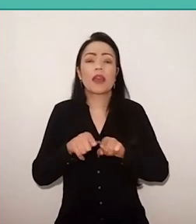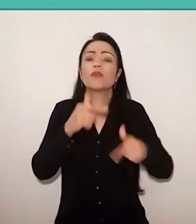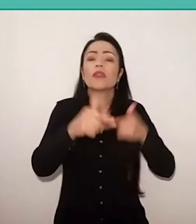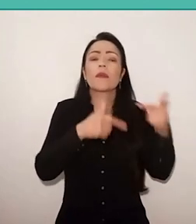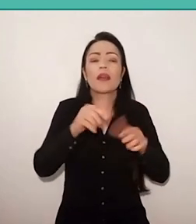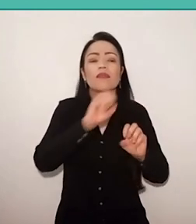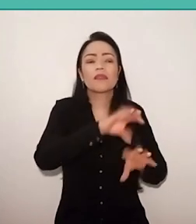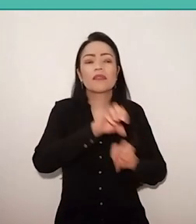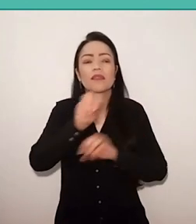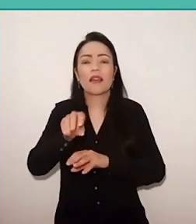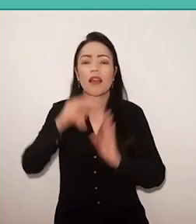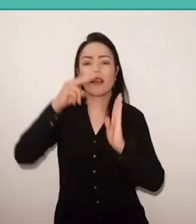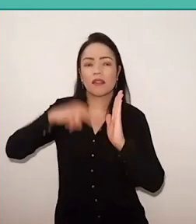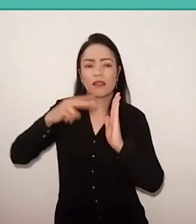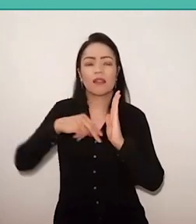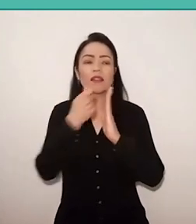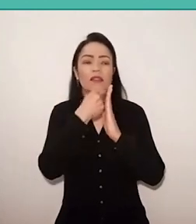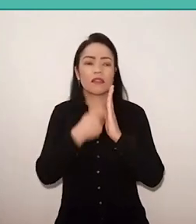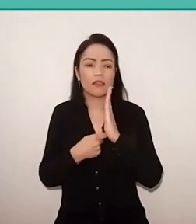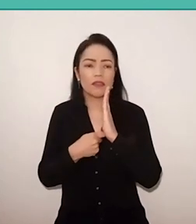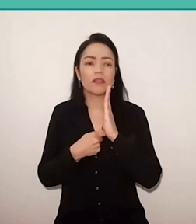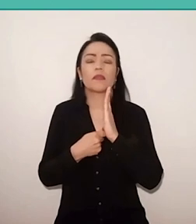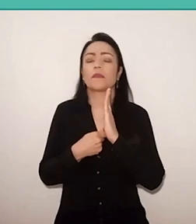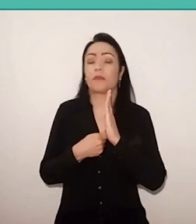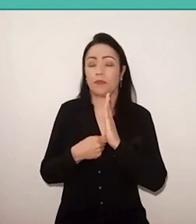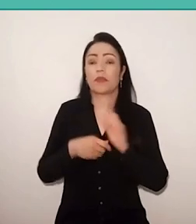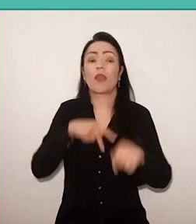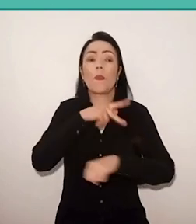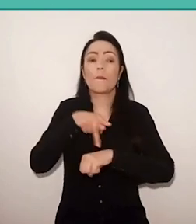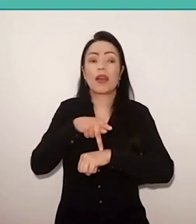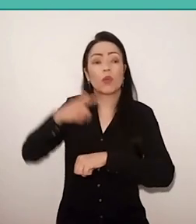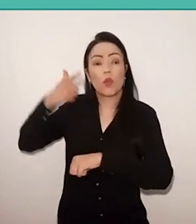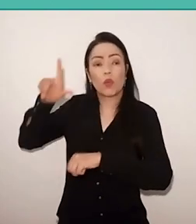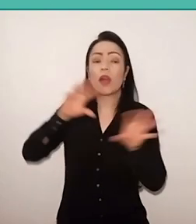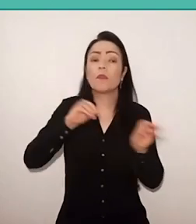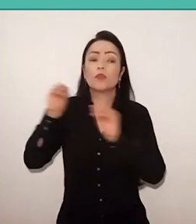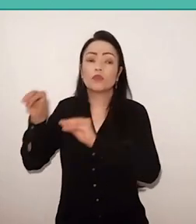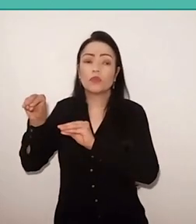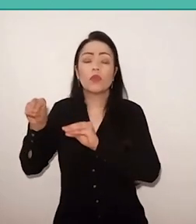Paulo left the country, went to Chile, advised the Ministry of Education,